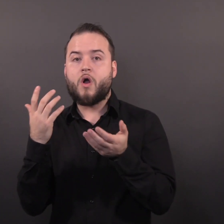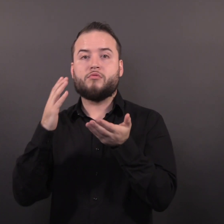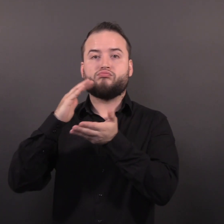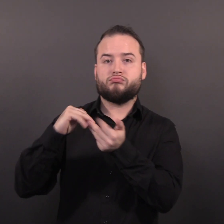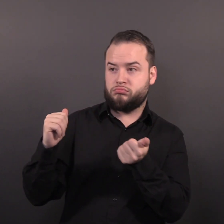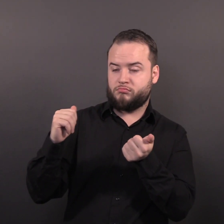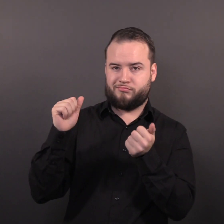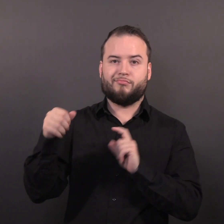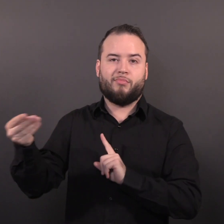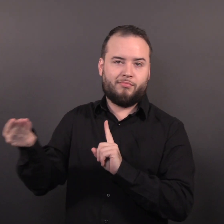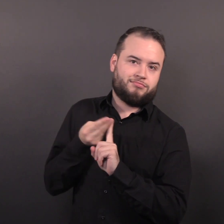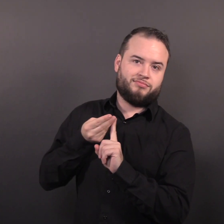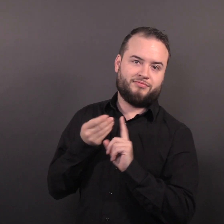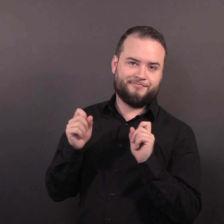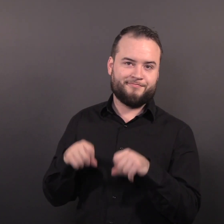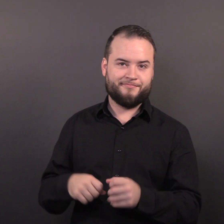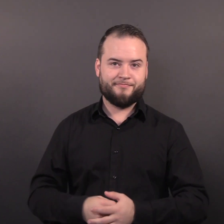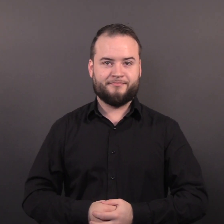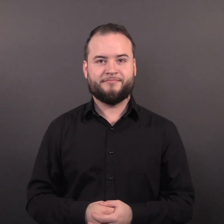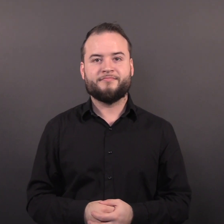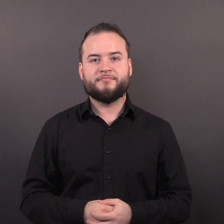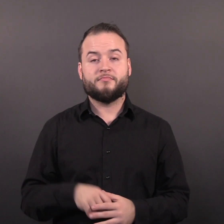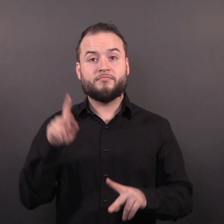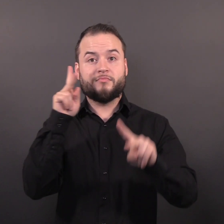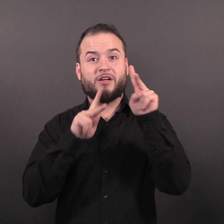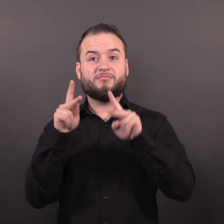People are infectious until all their lesions have crusted over,